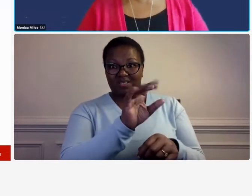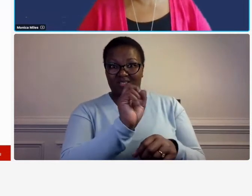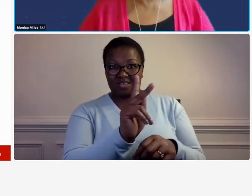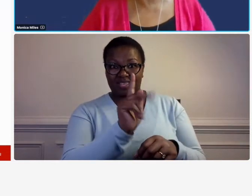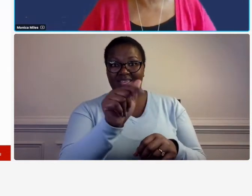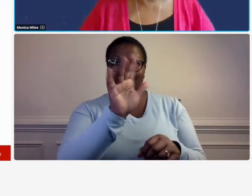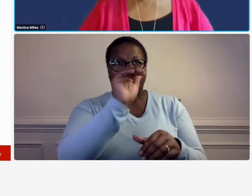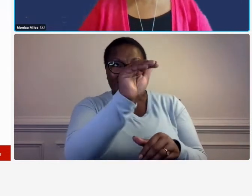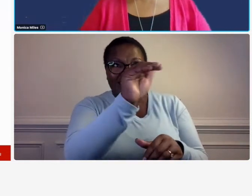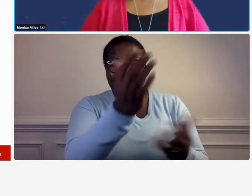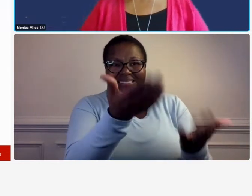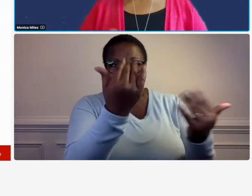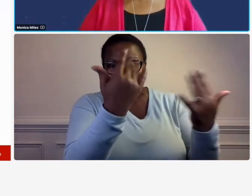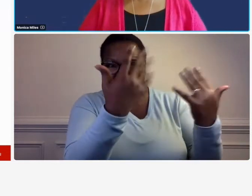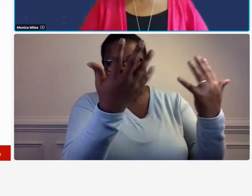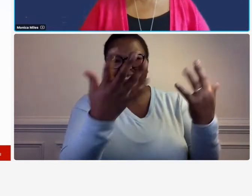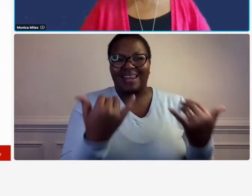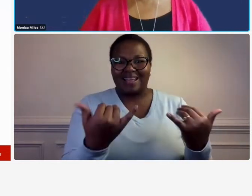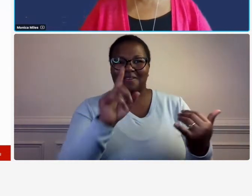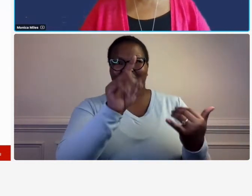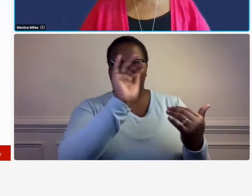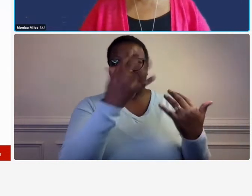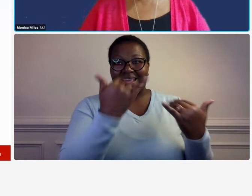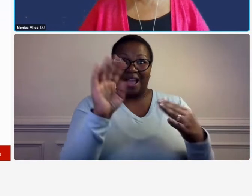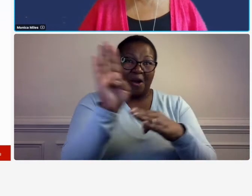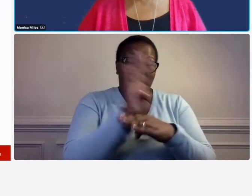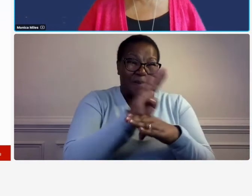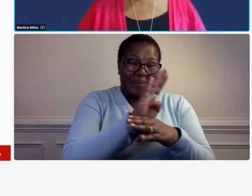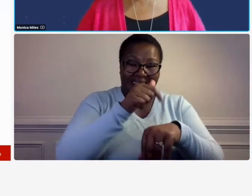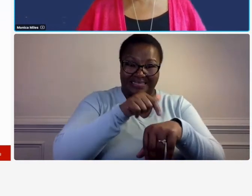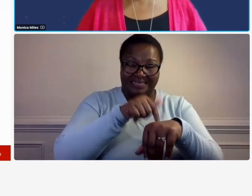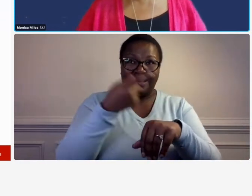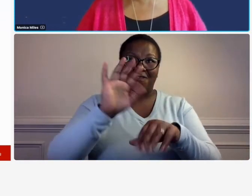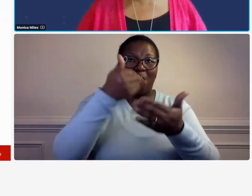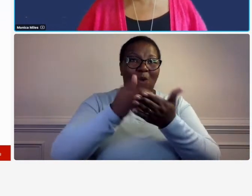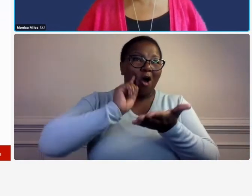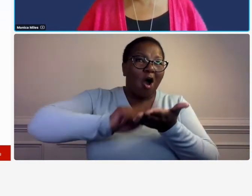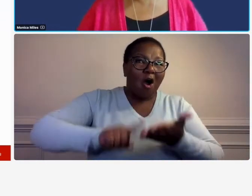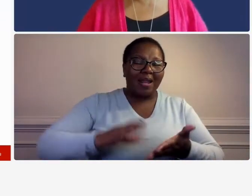little bit you know this is busy season for auditors so you know things um they do take